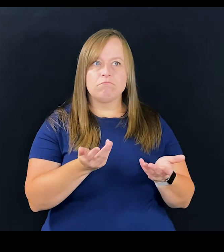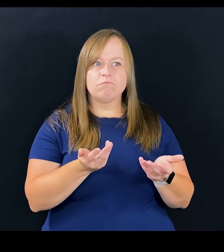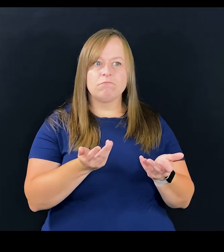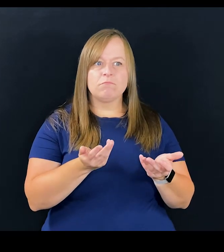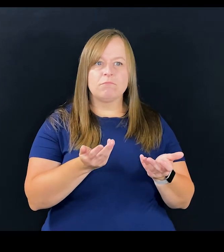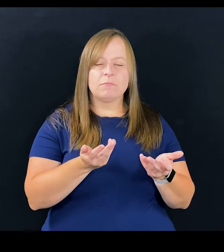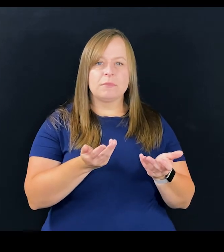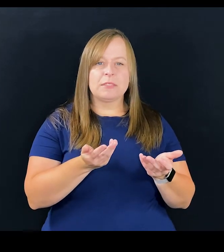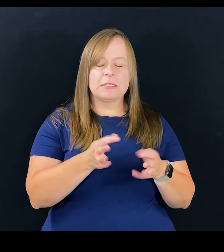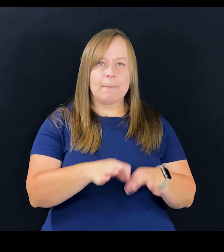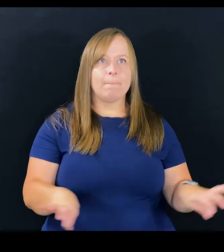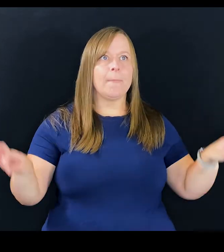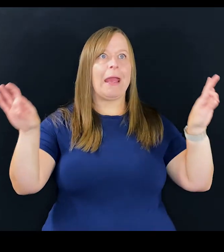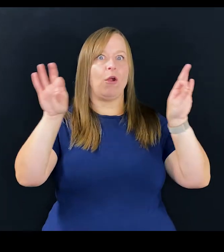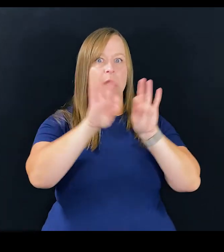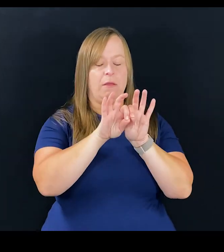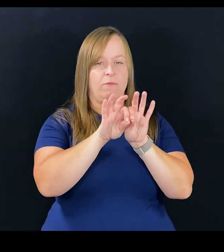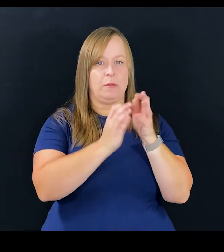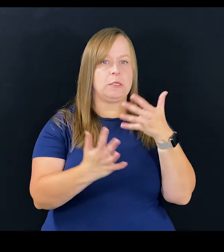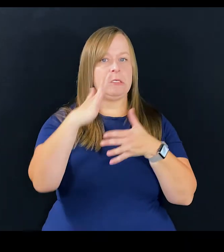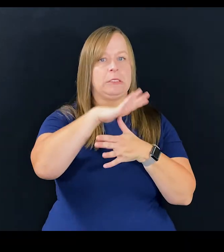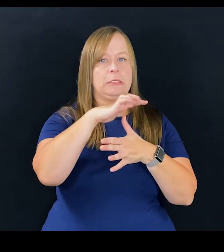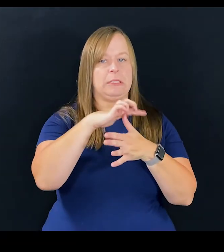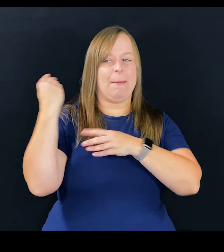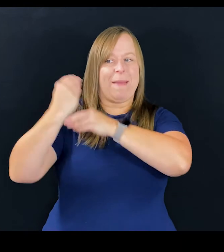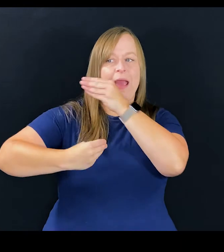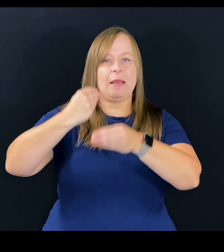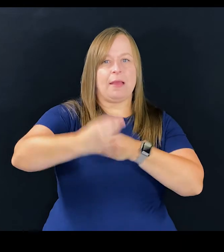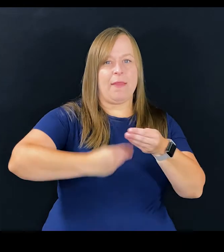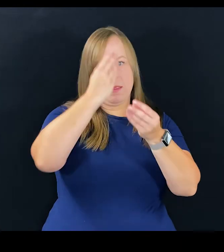And it is imperative that we pass on that information